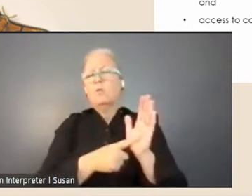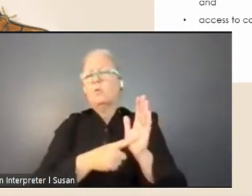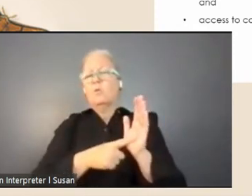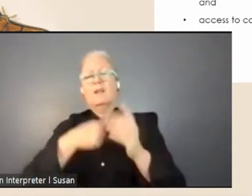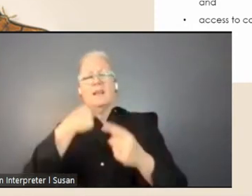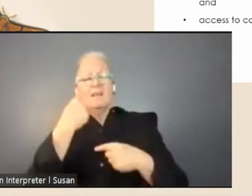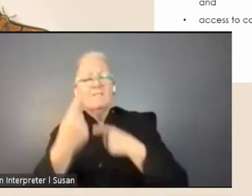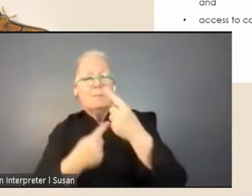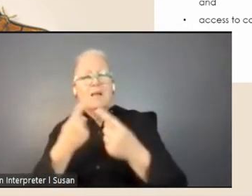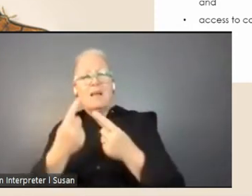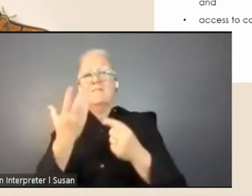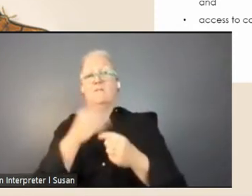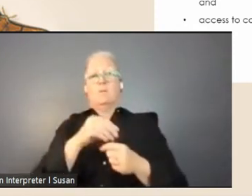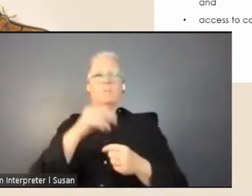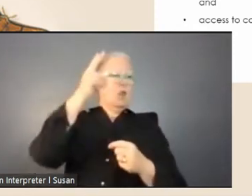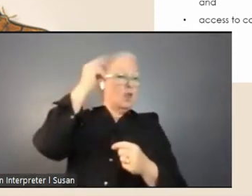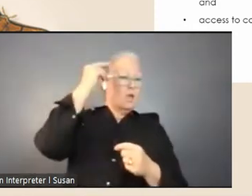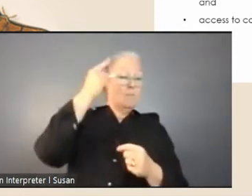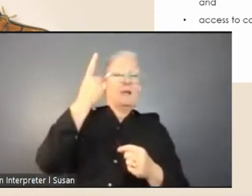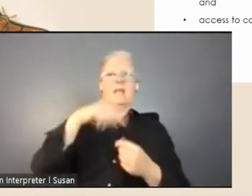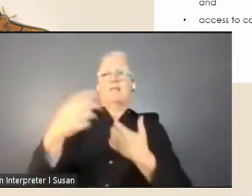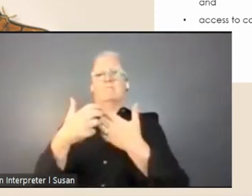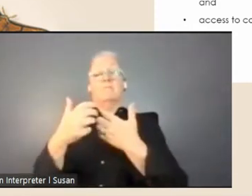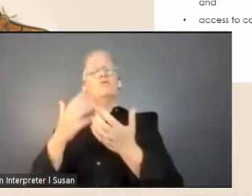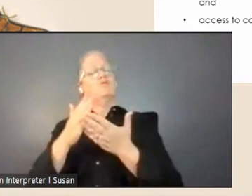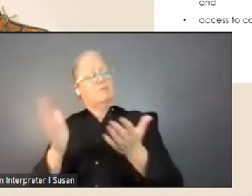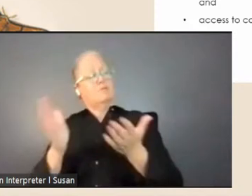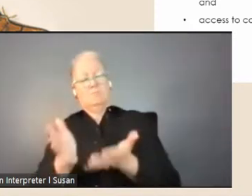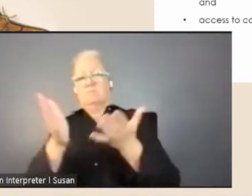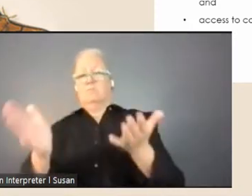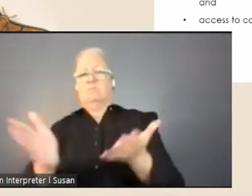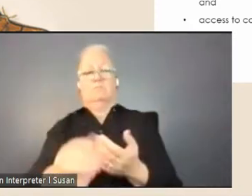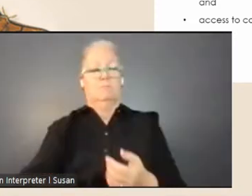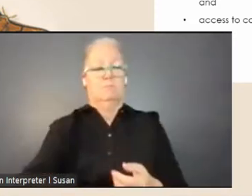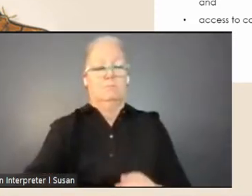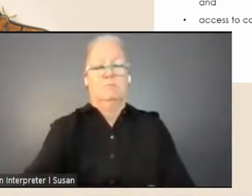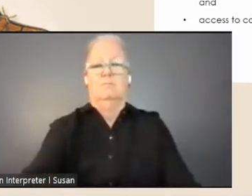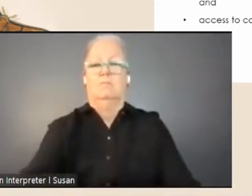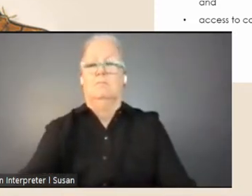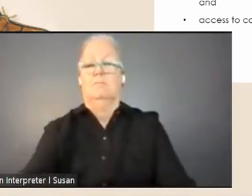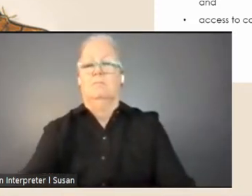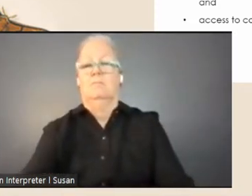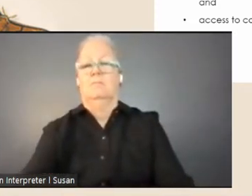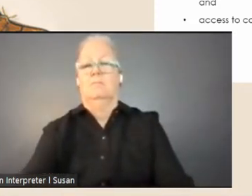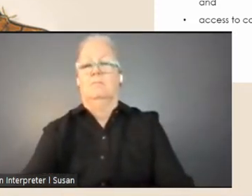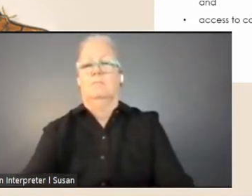and the Library are encouraged, as is the production of a digital, creative, or literary